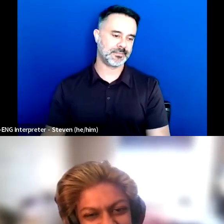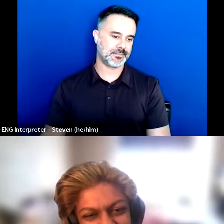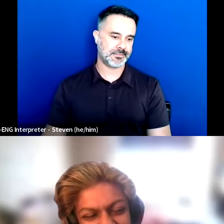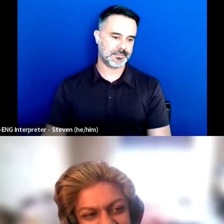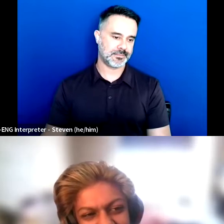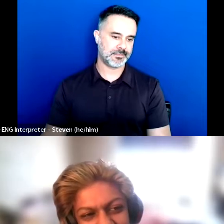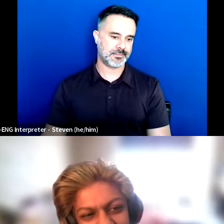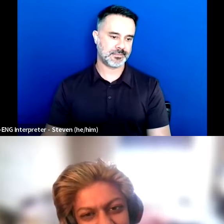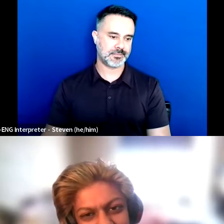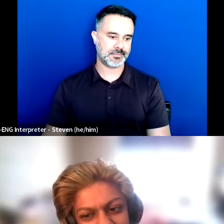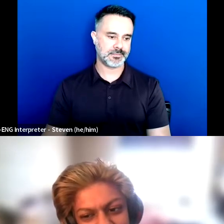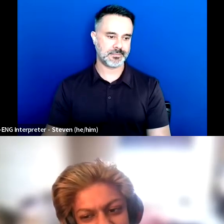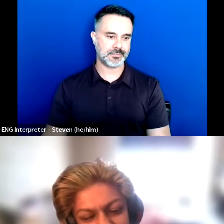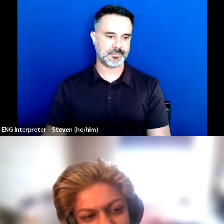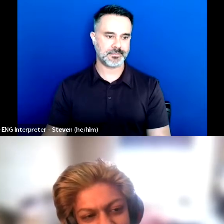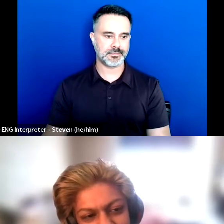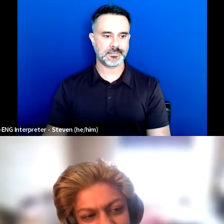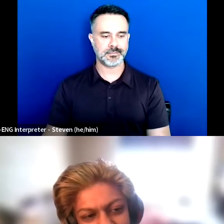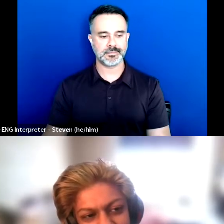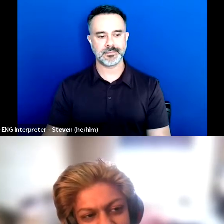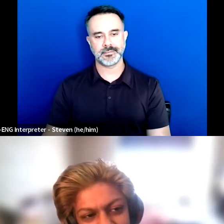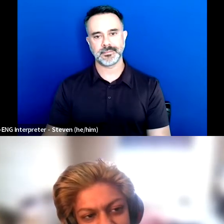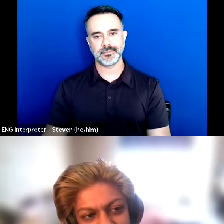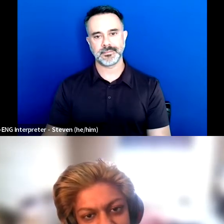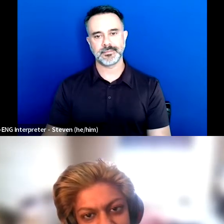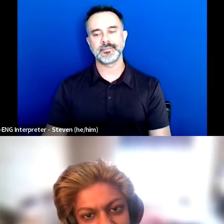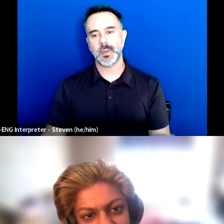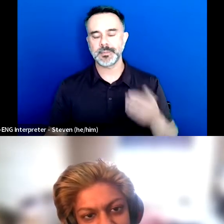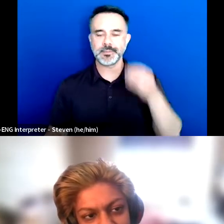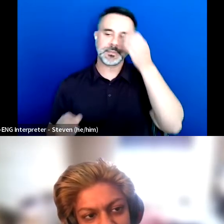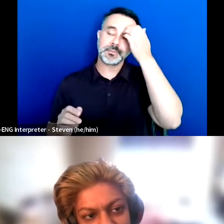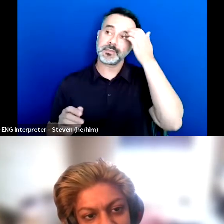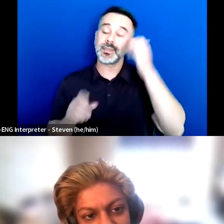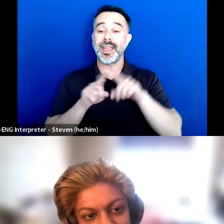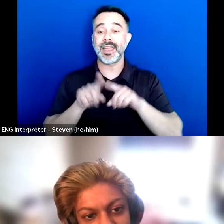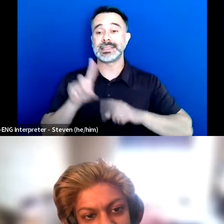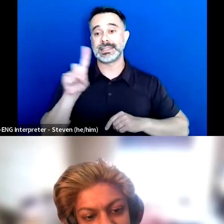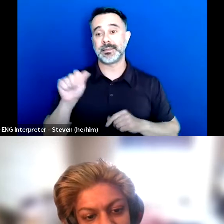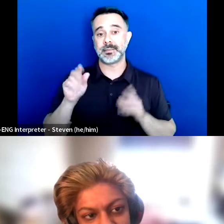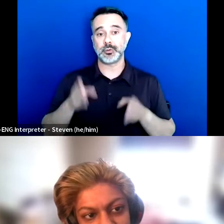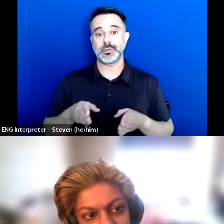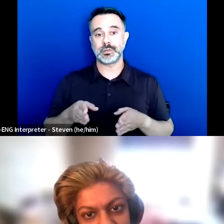so as a disabled person I don't get to have a day off as being disabled.